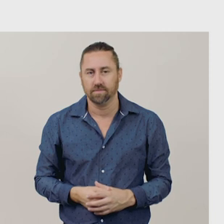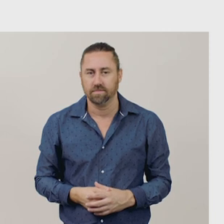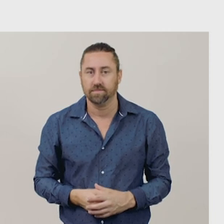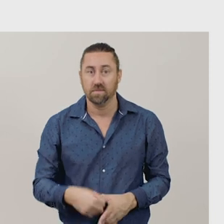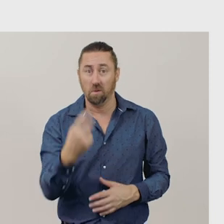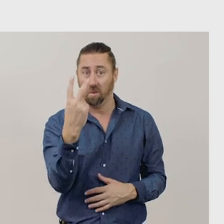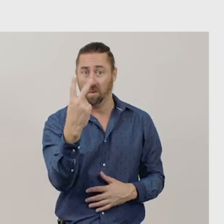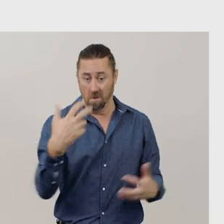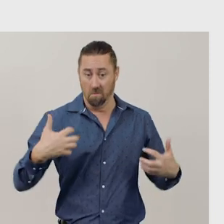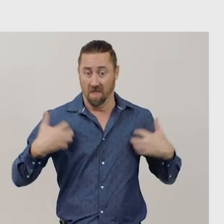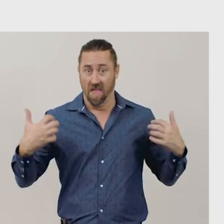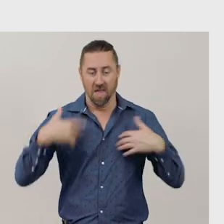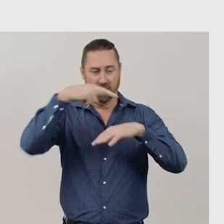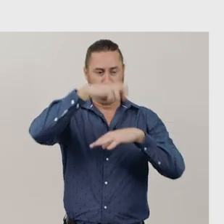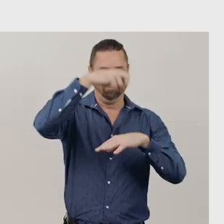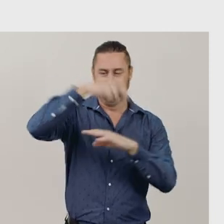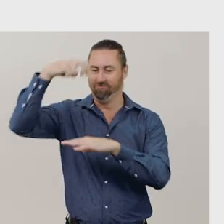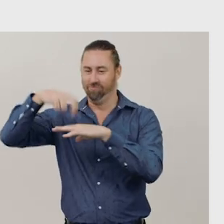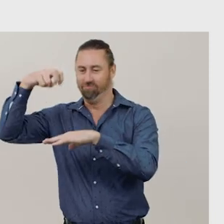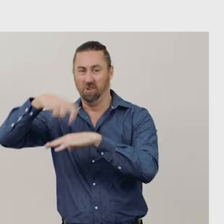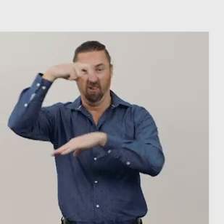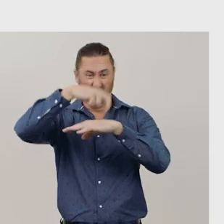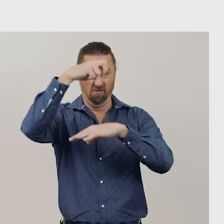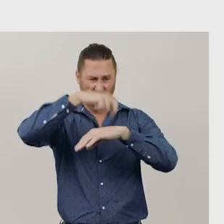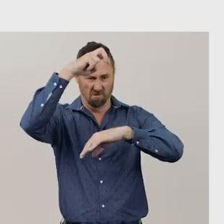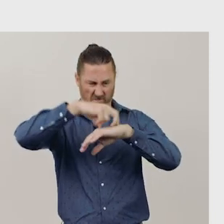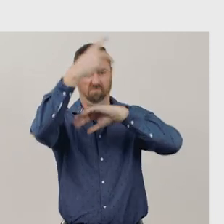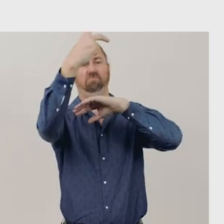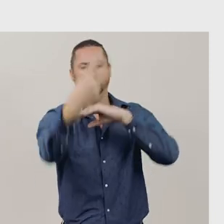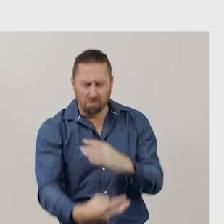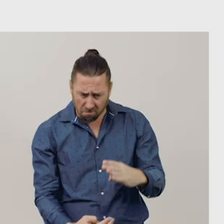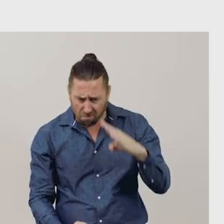2 little monkeys jumping on the bed. 1 fell off and bumped his head.